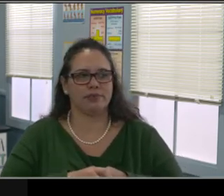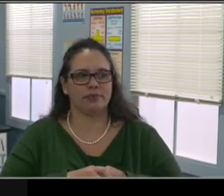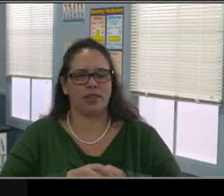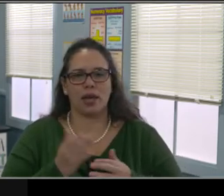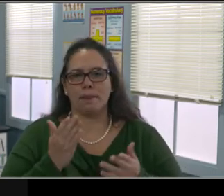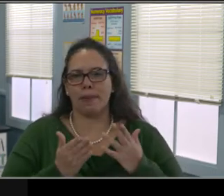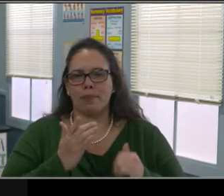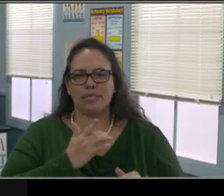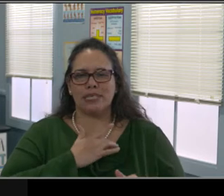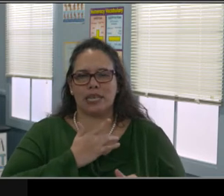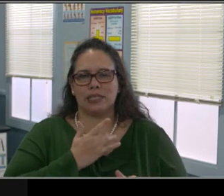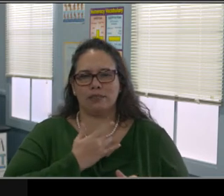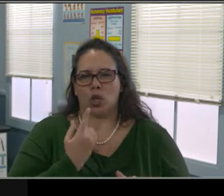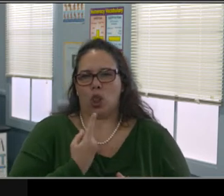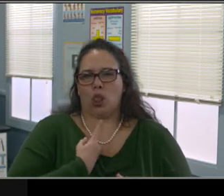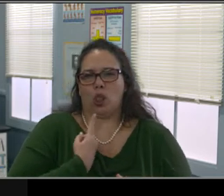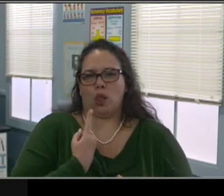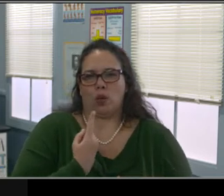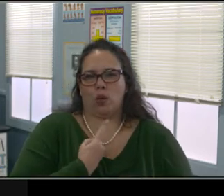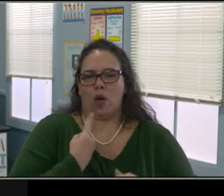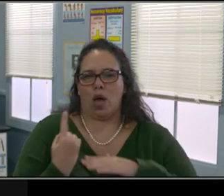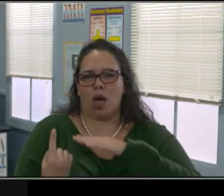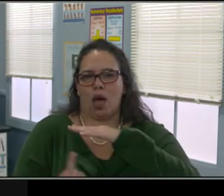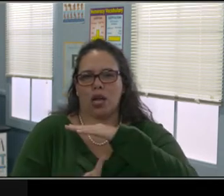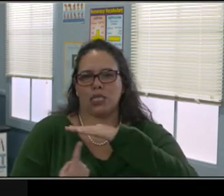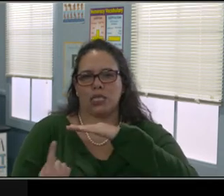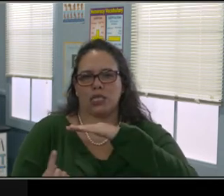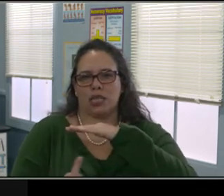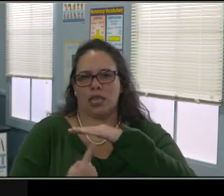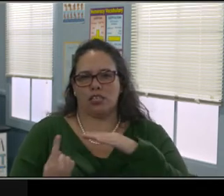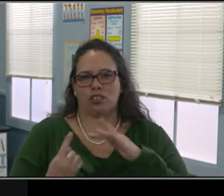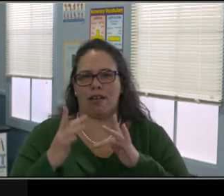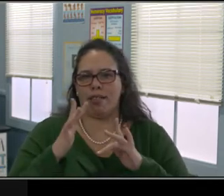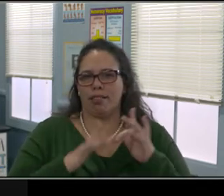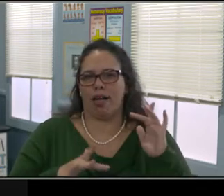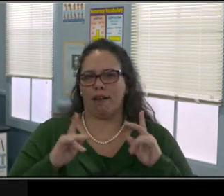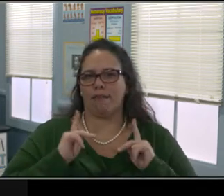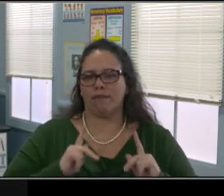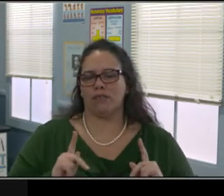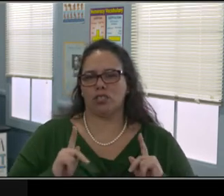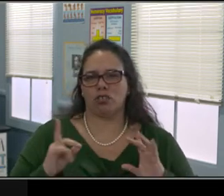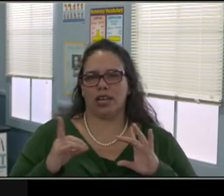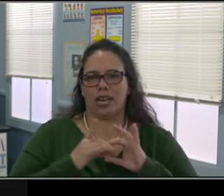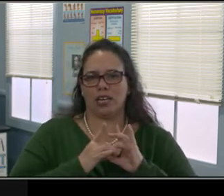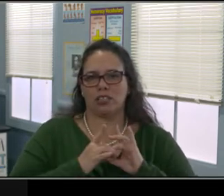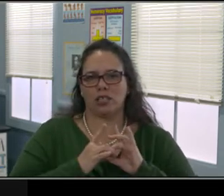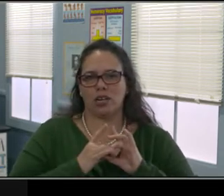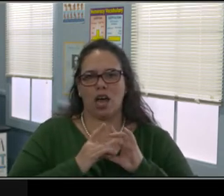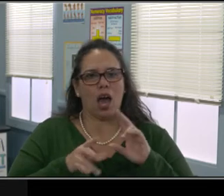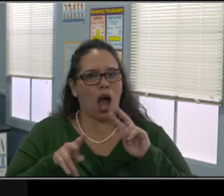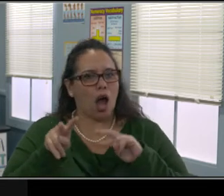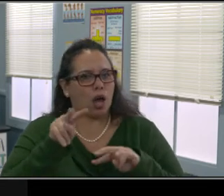You've gonna examine how the virus is affecting their lives. How are they going about their regular day?